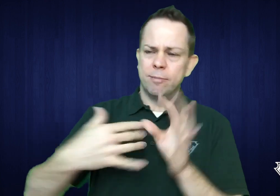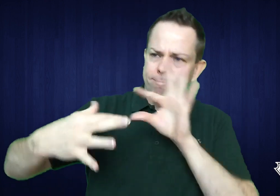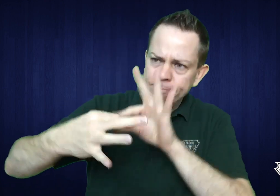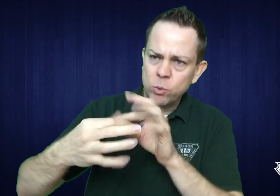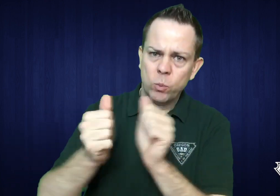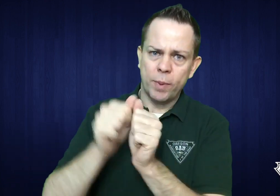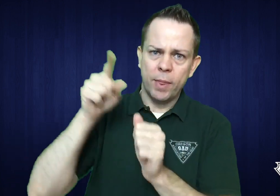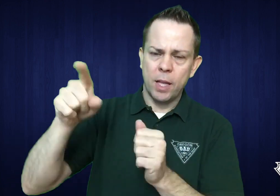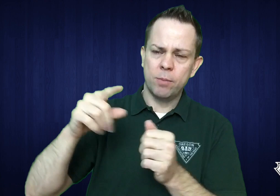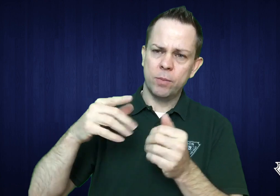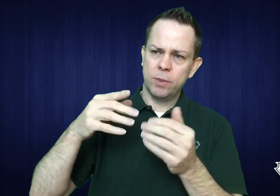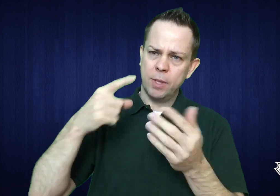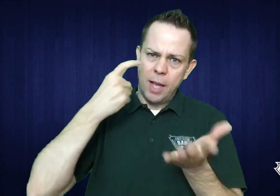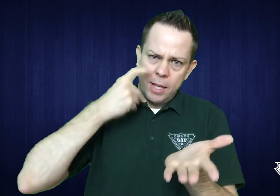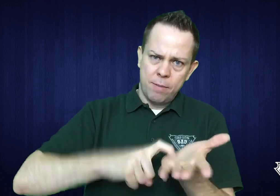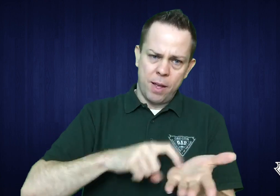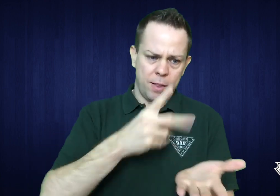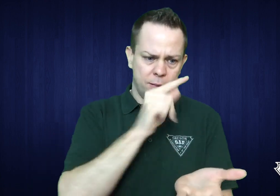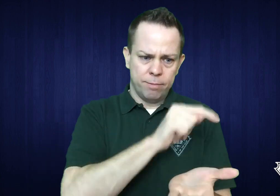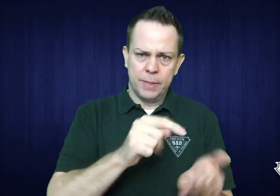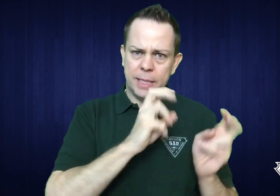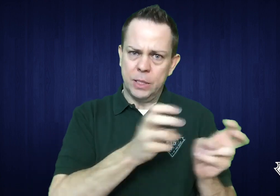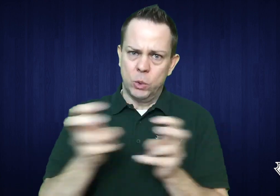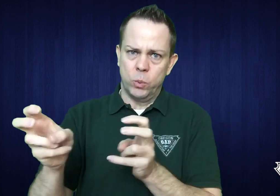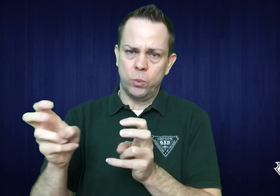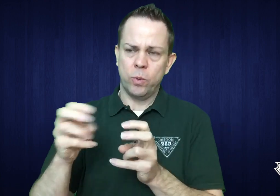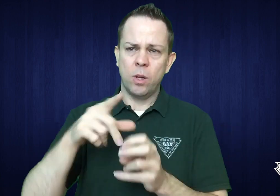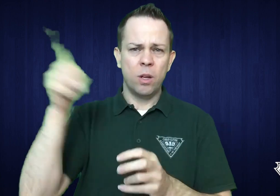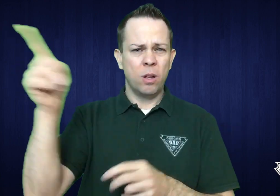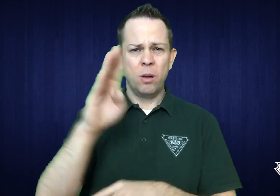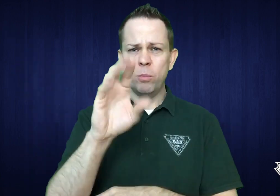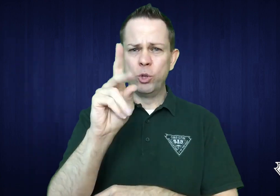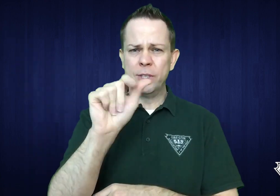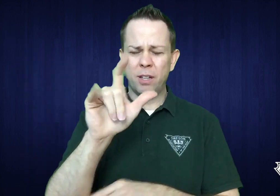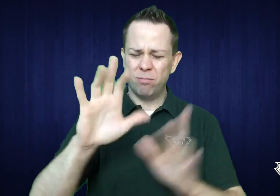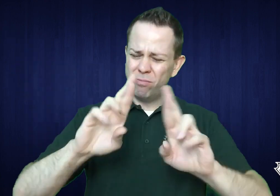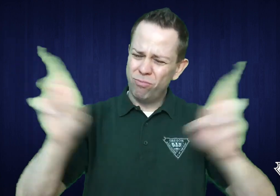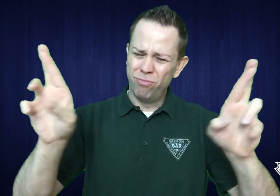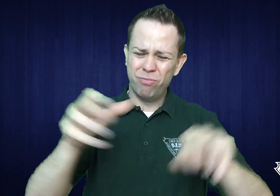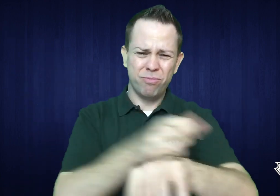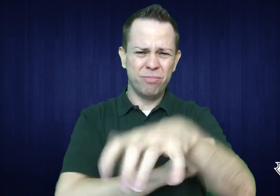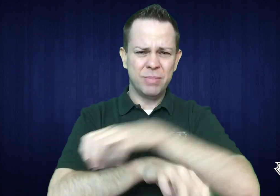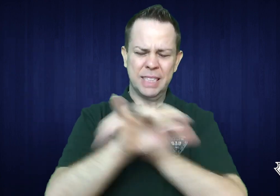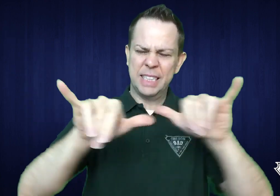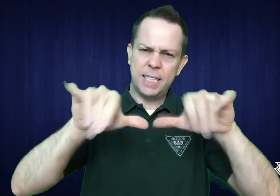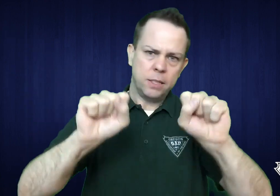We contacted them in an effort to work with them to identify what the issues were.